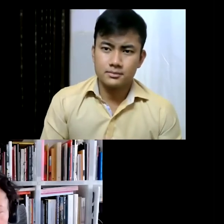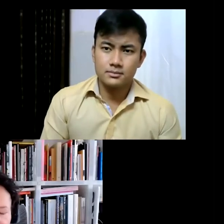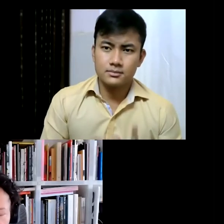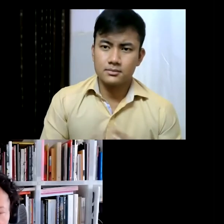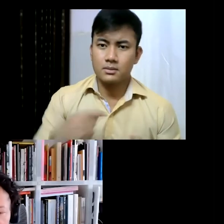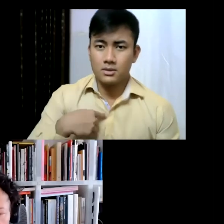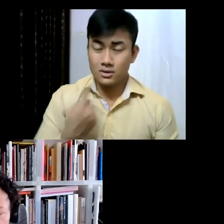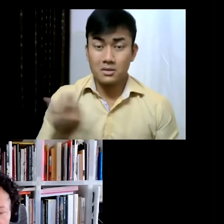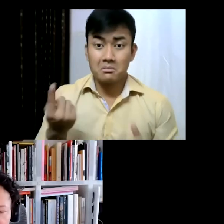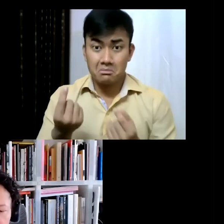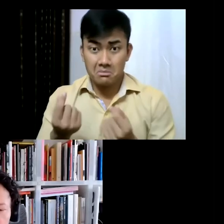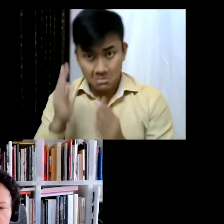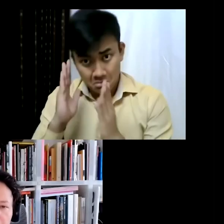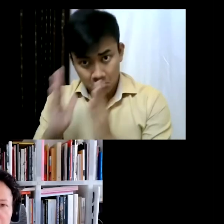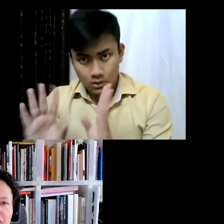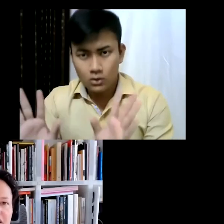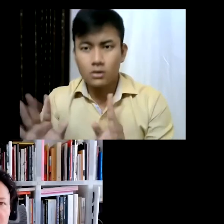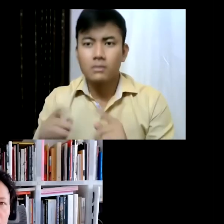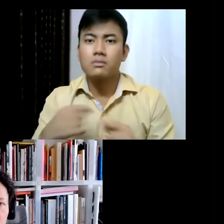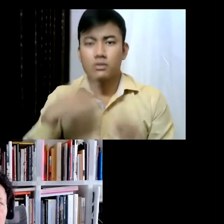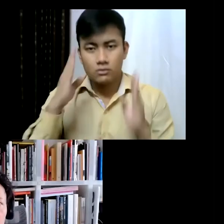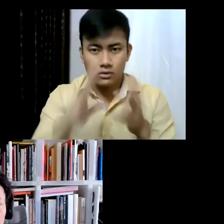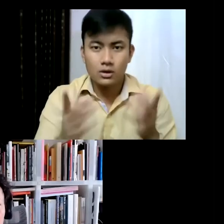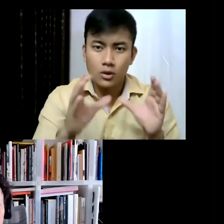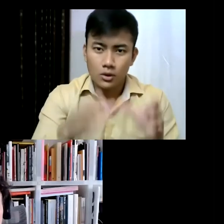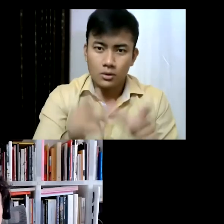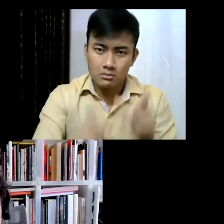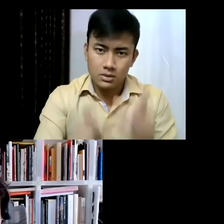but it can literally be a group of people that decide to do a show about Indian art...